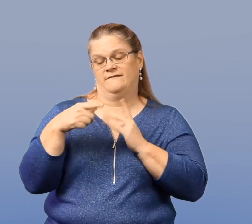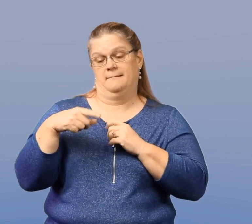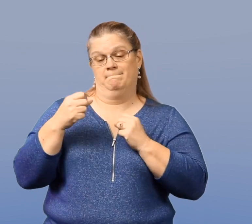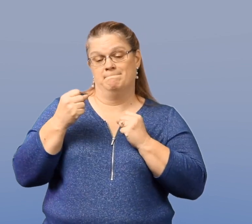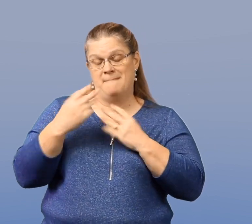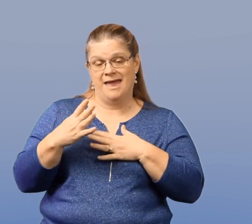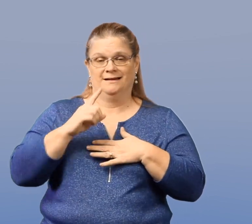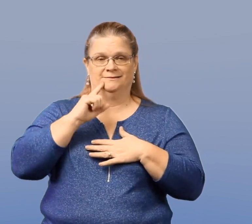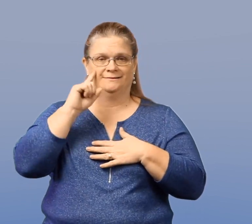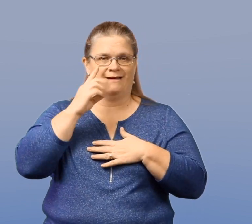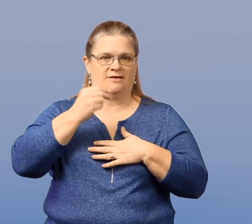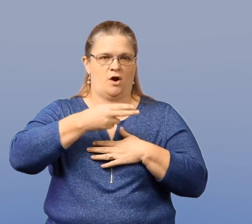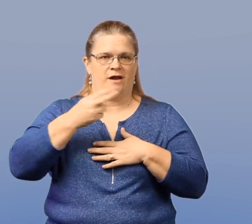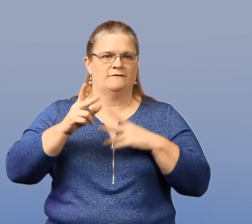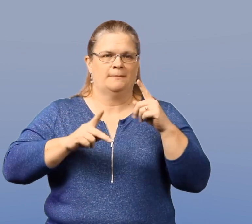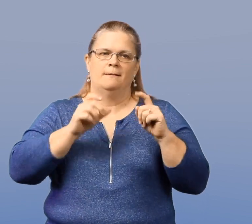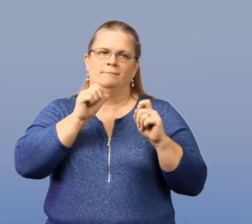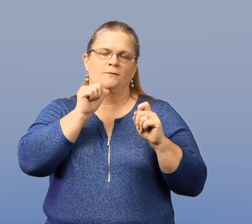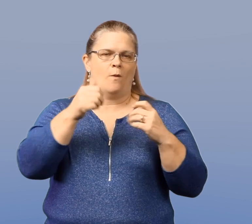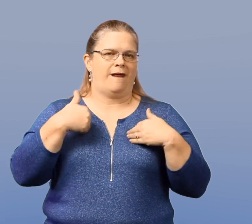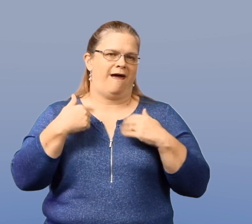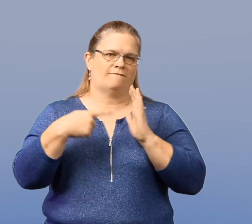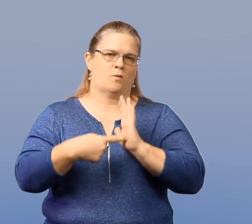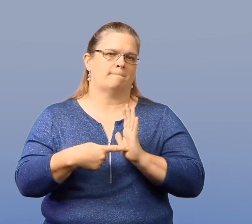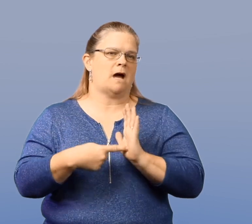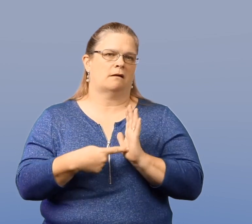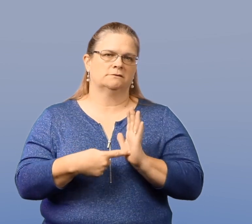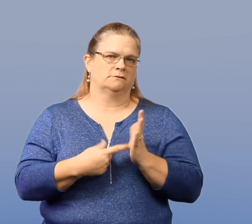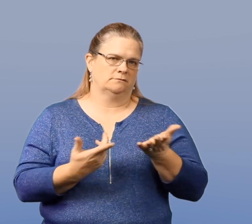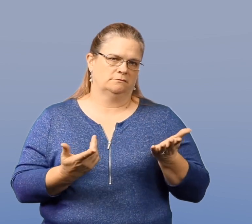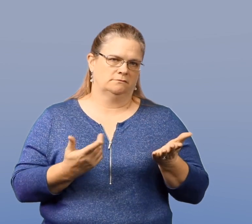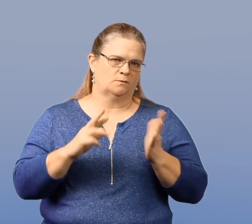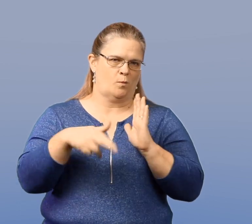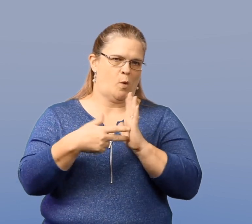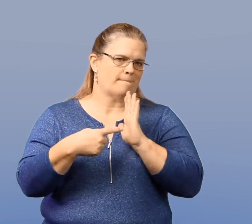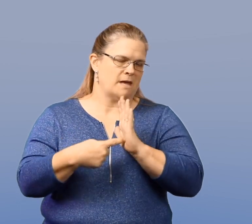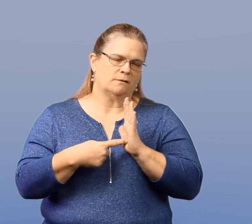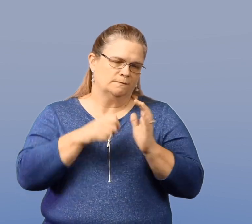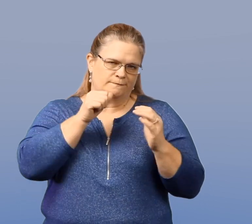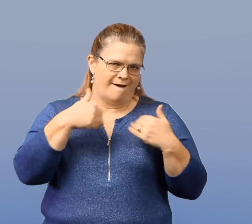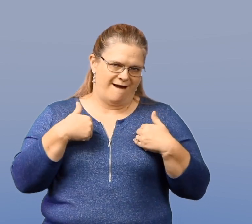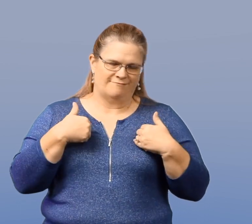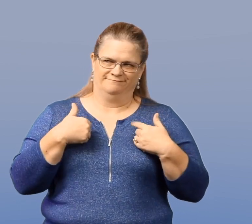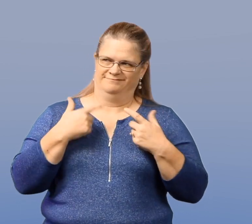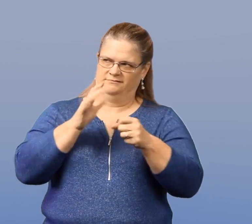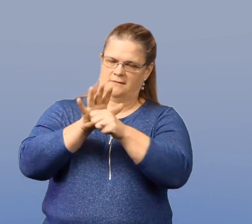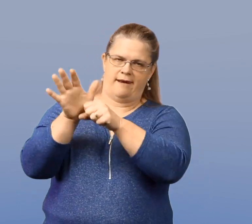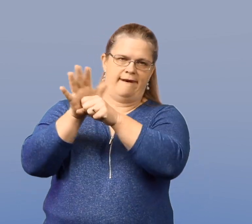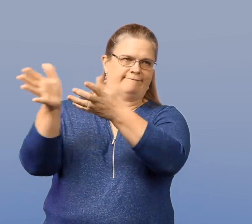Oftentimes deaf and hard-of-hearing people do not have role models available to them. There's simply not enough out there.